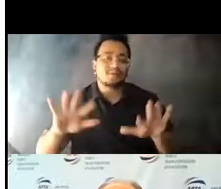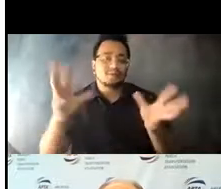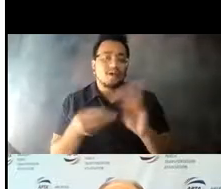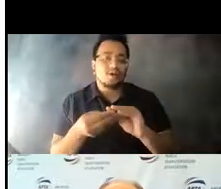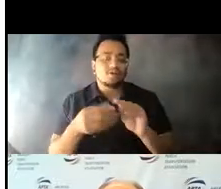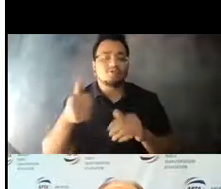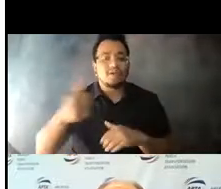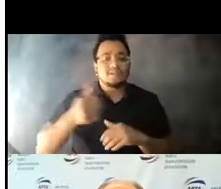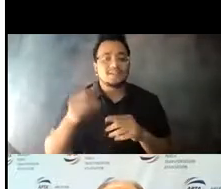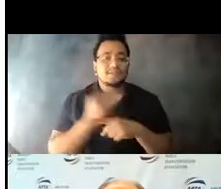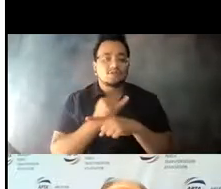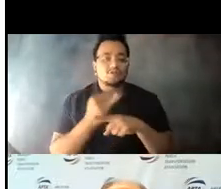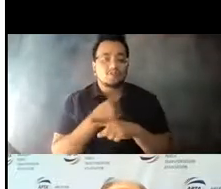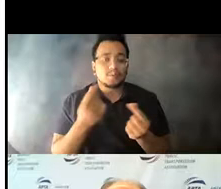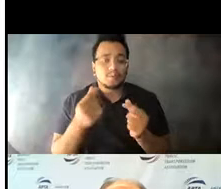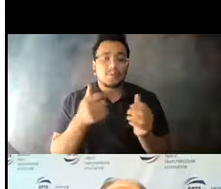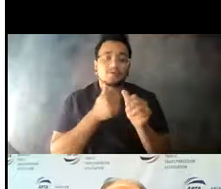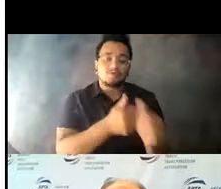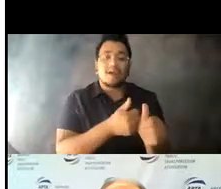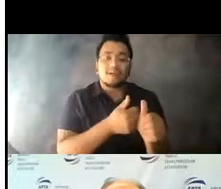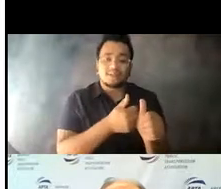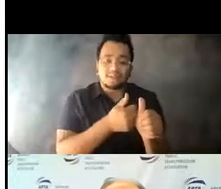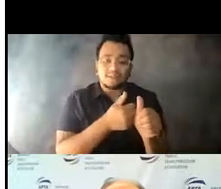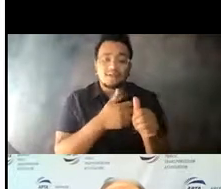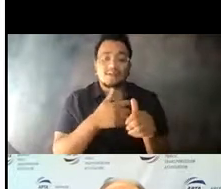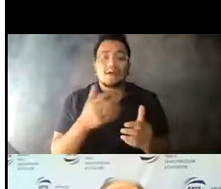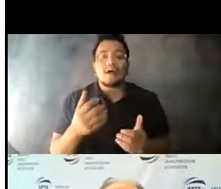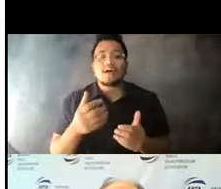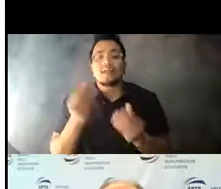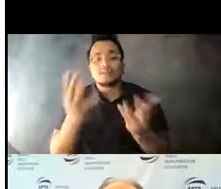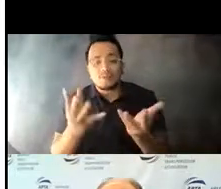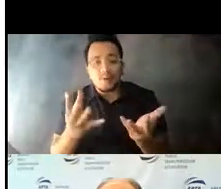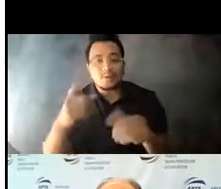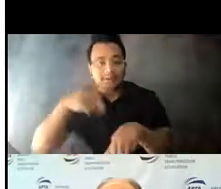14:11:42 It tracks demand for public transit and estimates ridership in near real time.